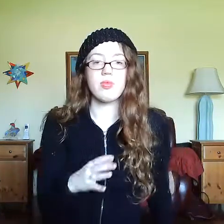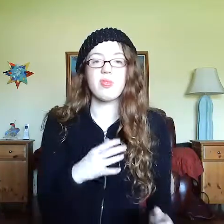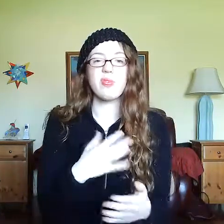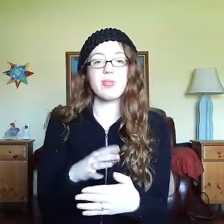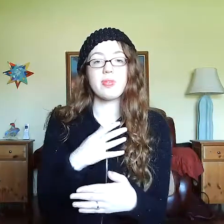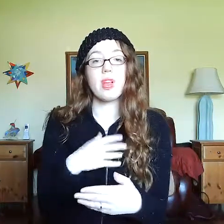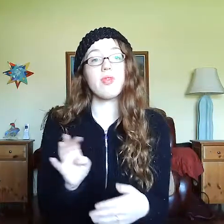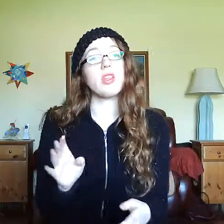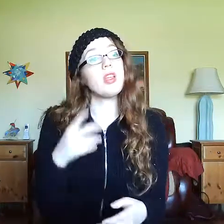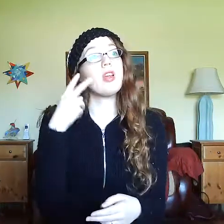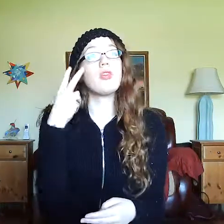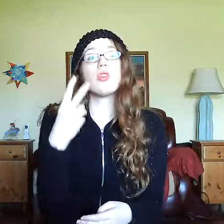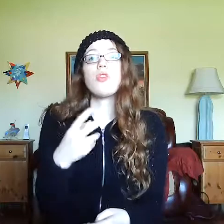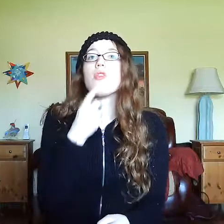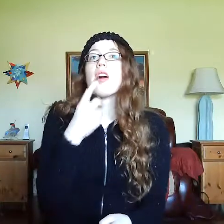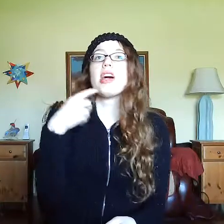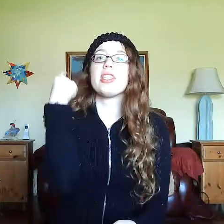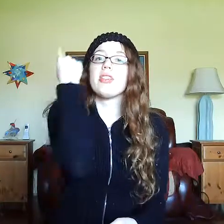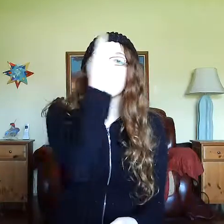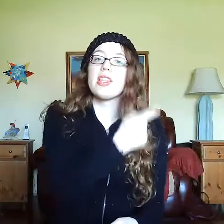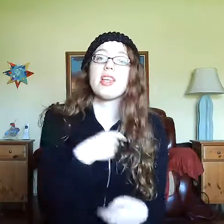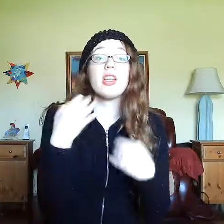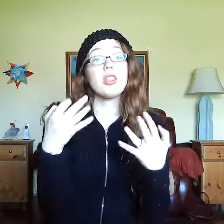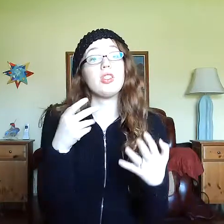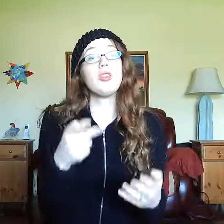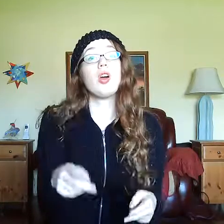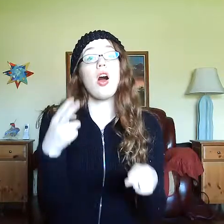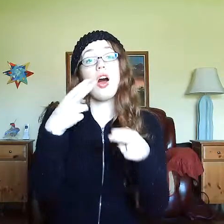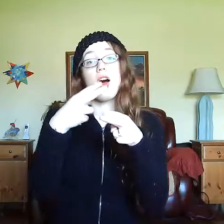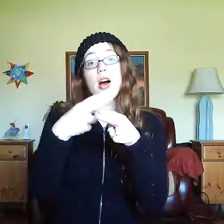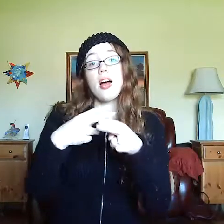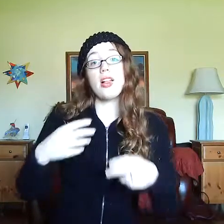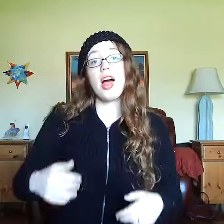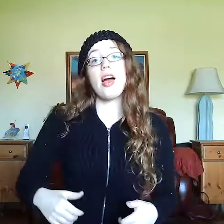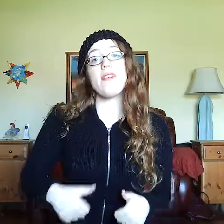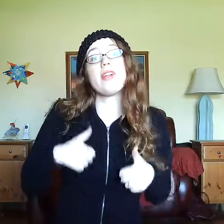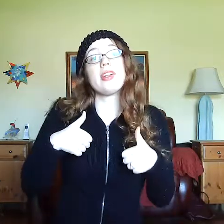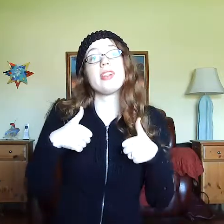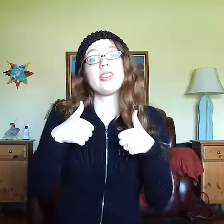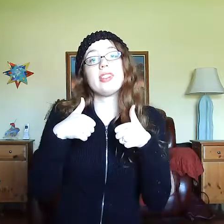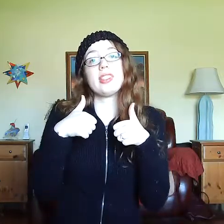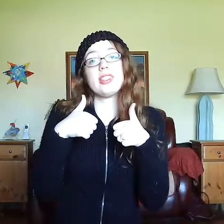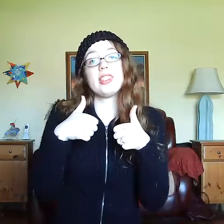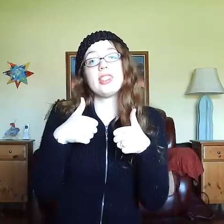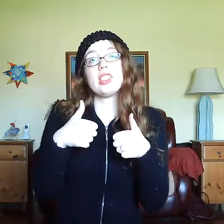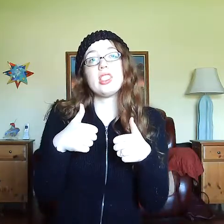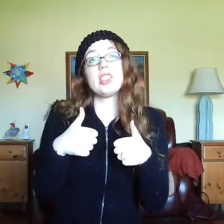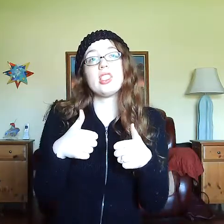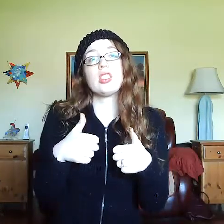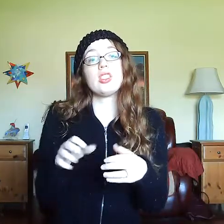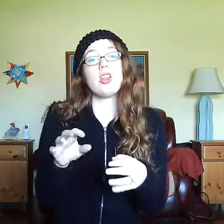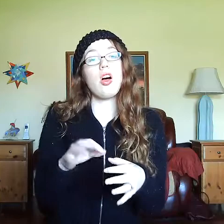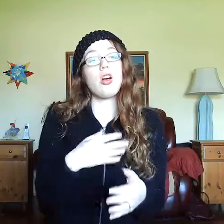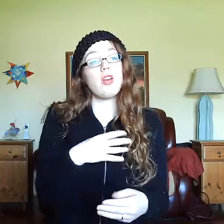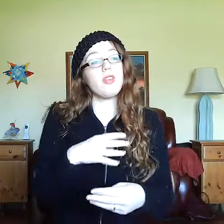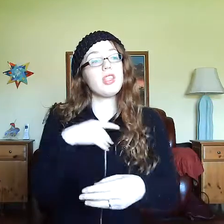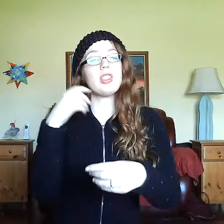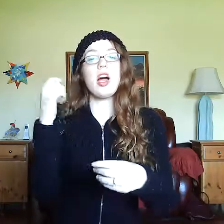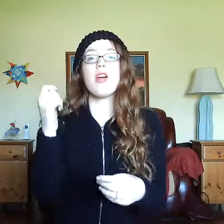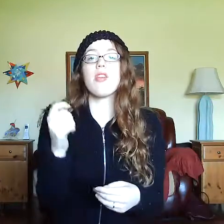SEE TRUE FACE (of) THINGS YOU NAME NAME LIFE. SONG